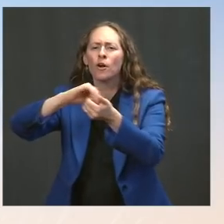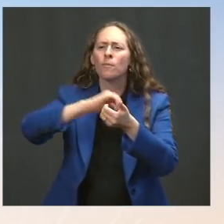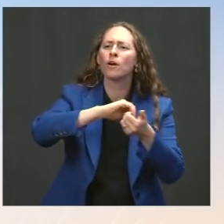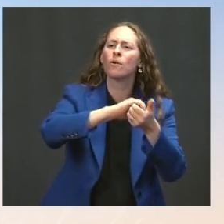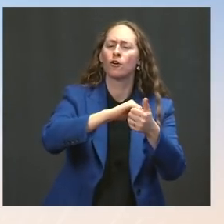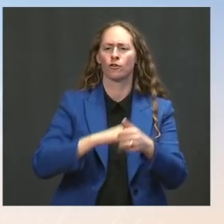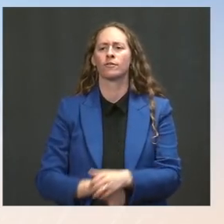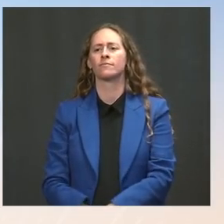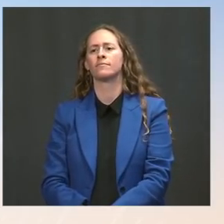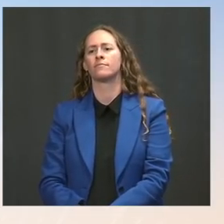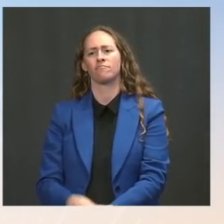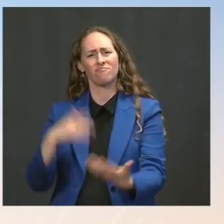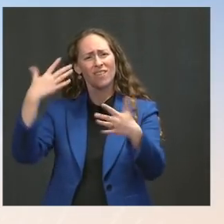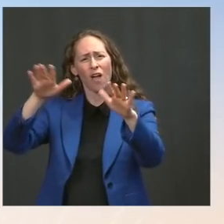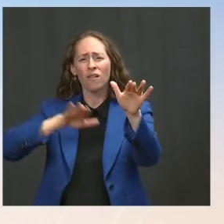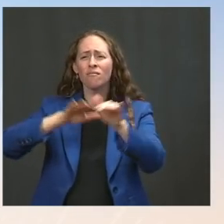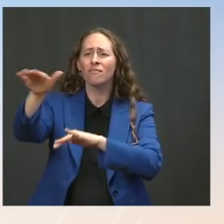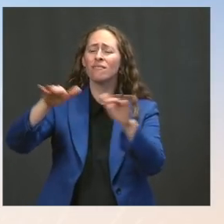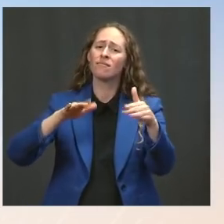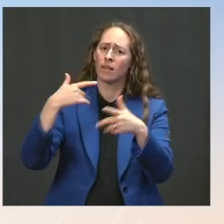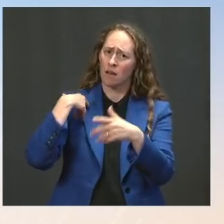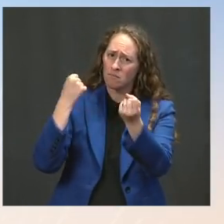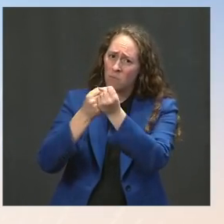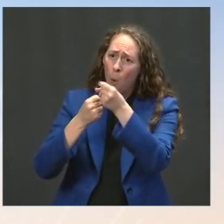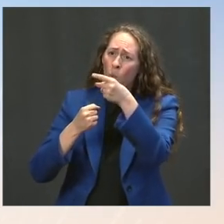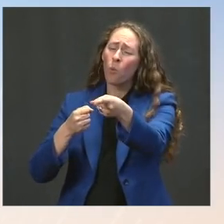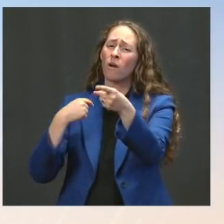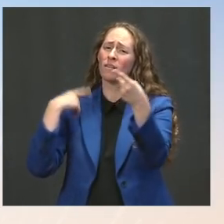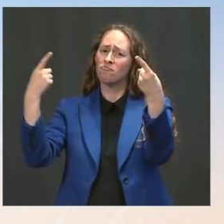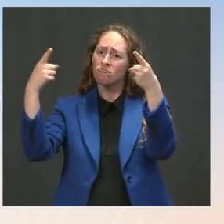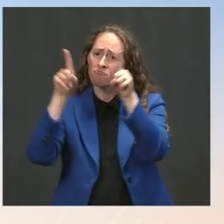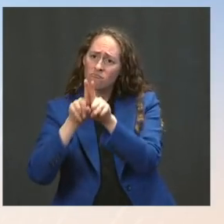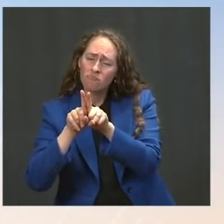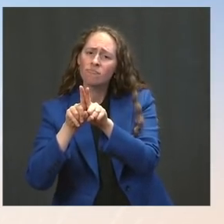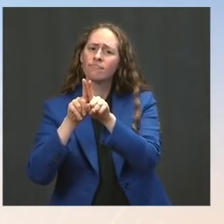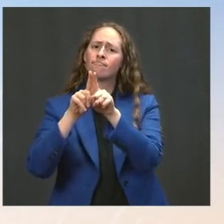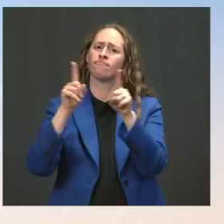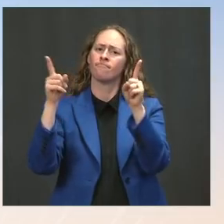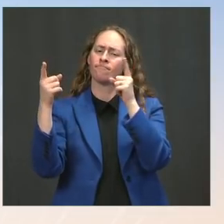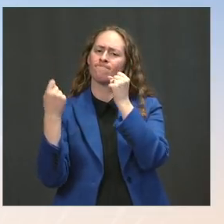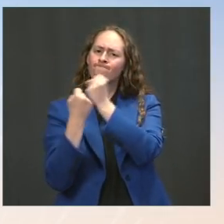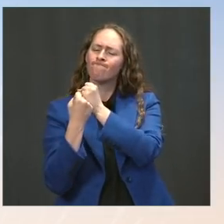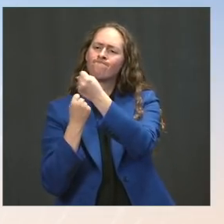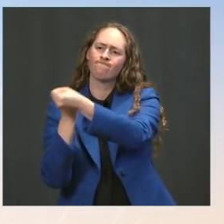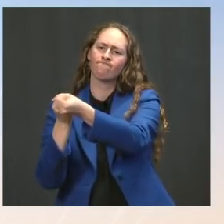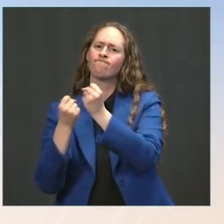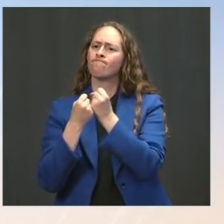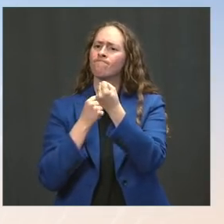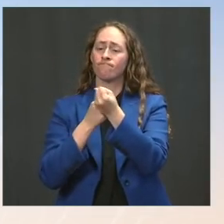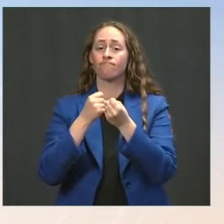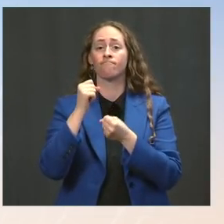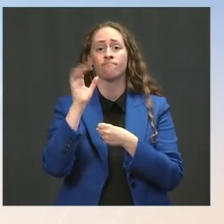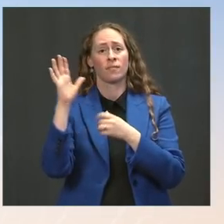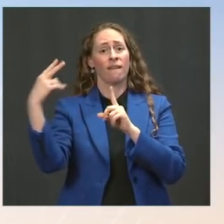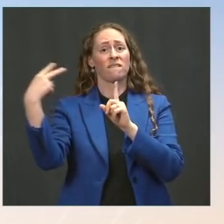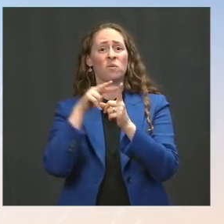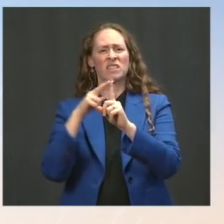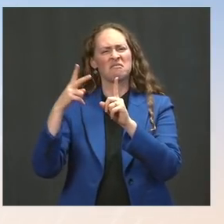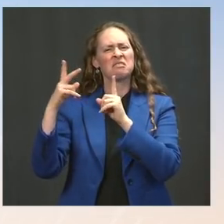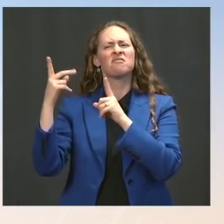He is with them and stands with them in their frustration, their view that this is a vital step. But he needs Congress to send him legislation